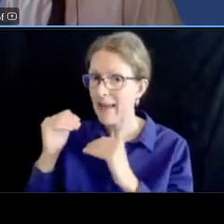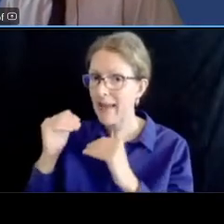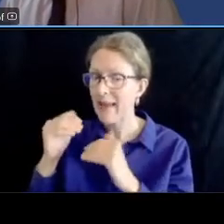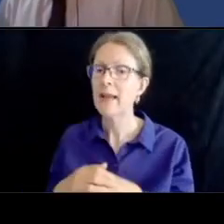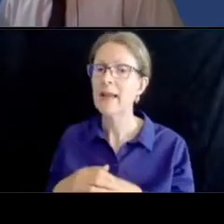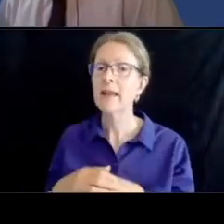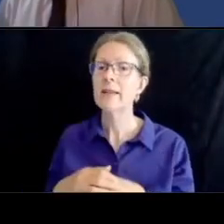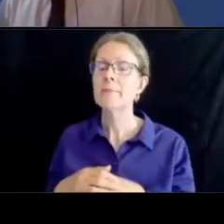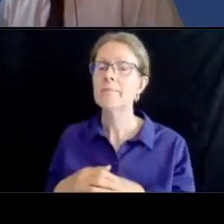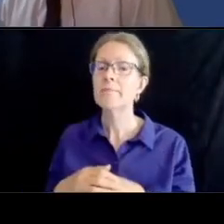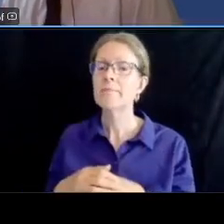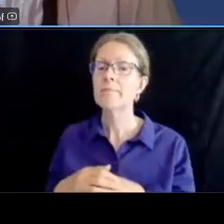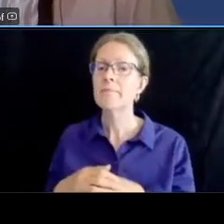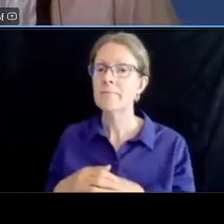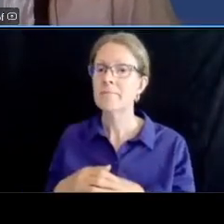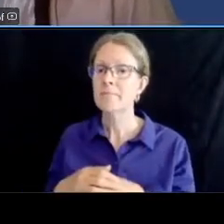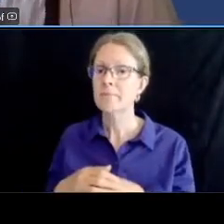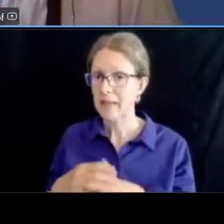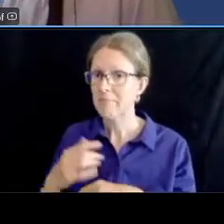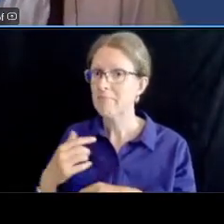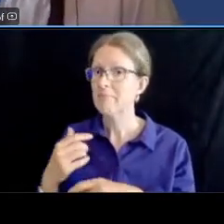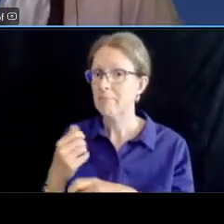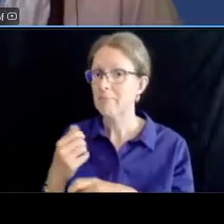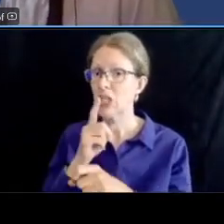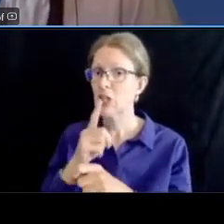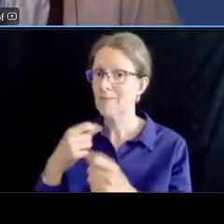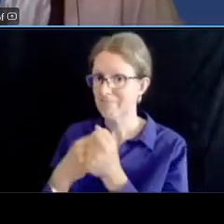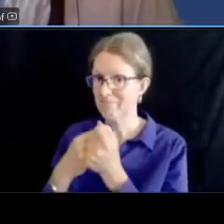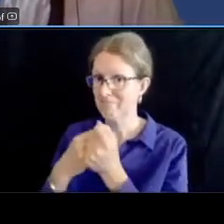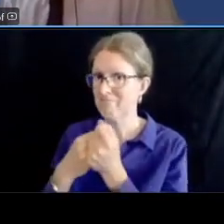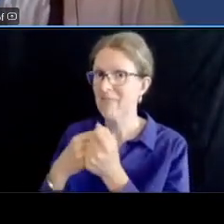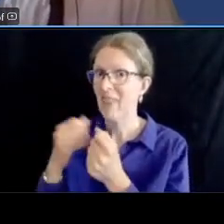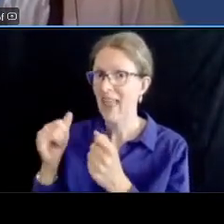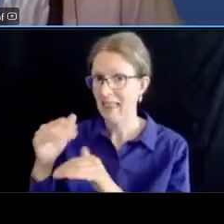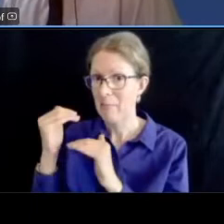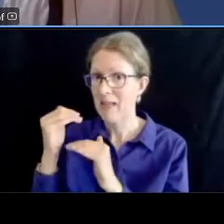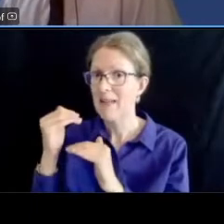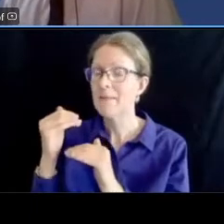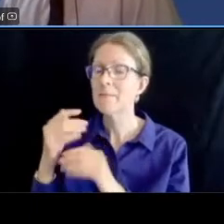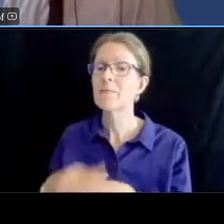enforce those speed limits uh we hope uh that part of the project after we put the